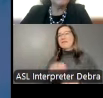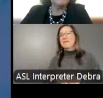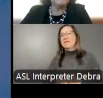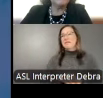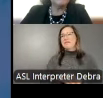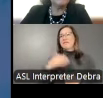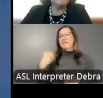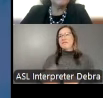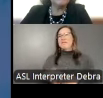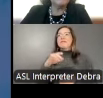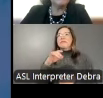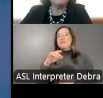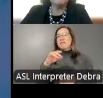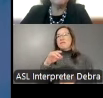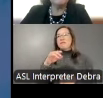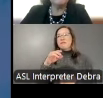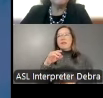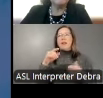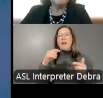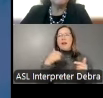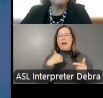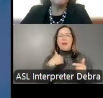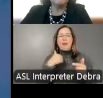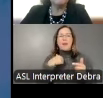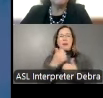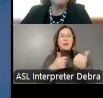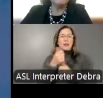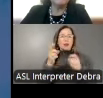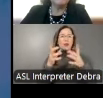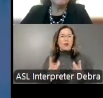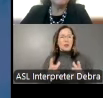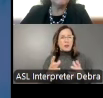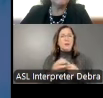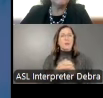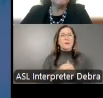the programmatic advisor to the executive director of Instituto de Cultura Puerto Riqueno. I want to